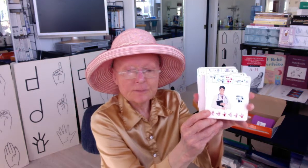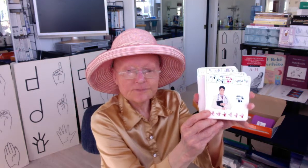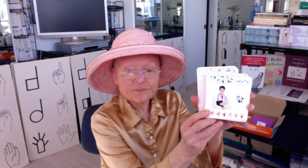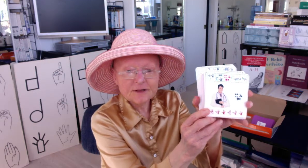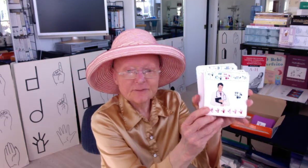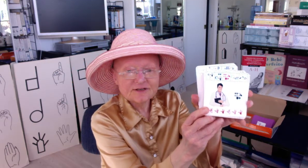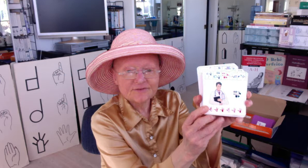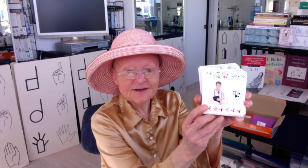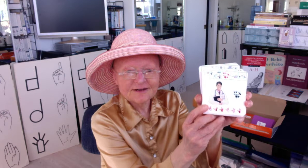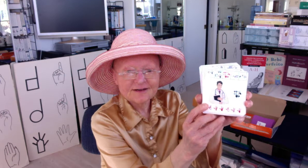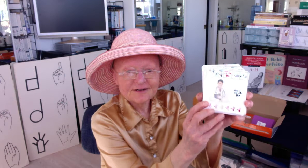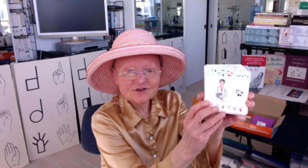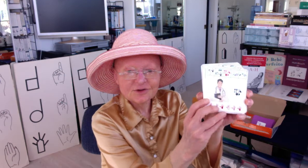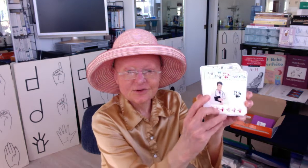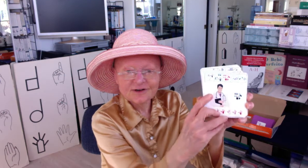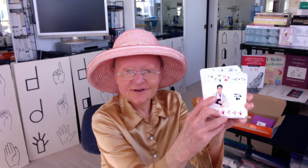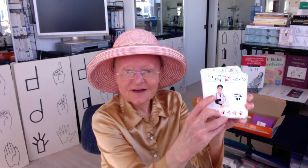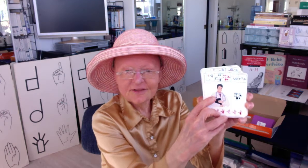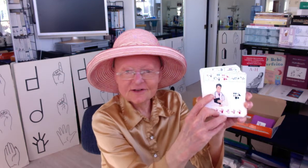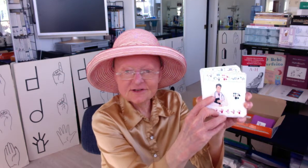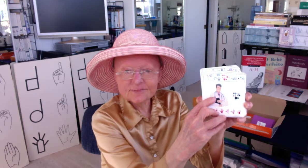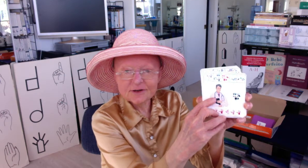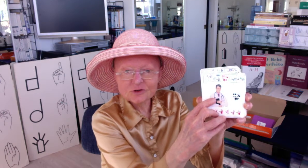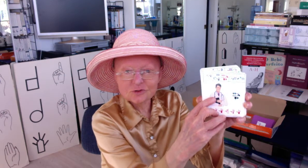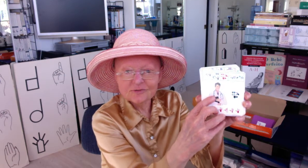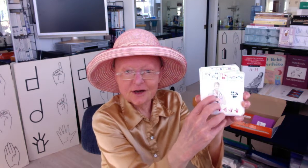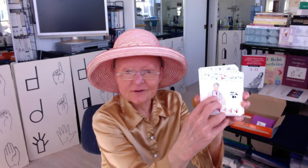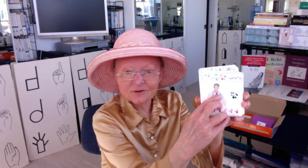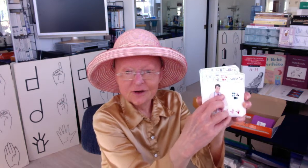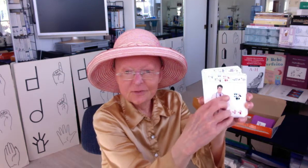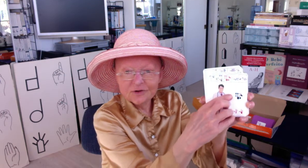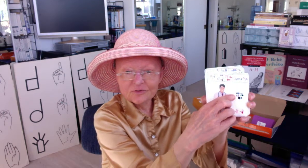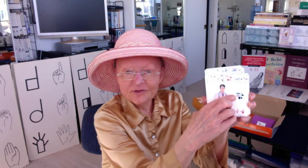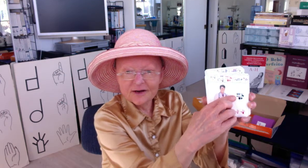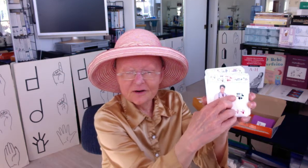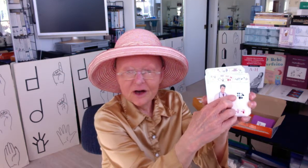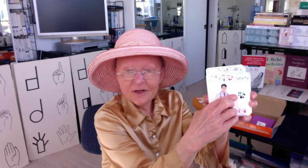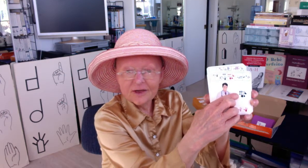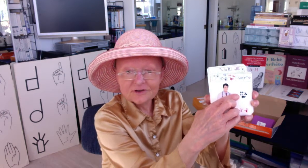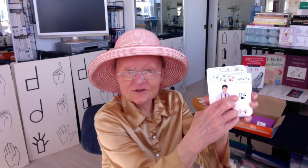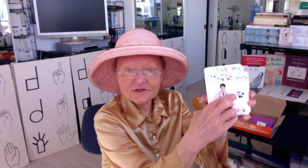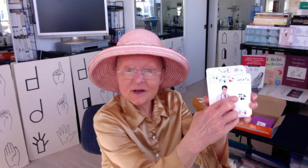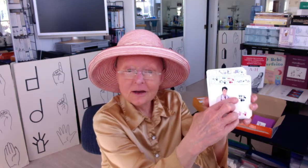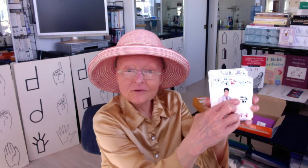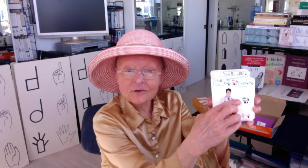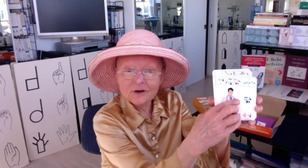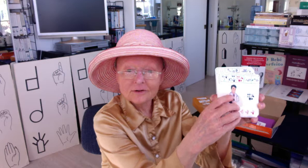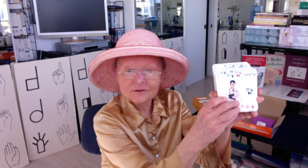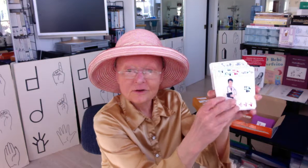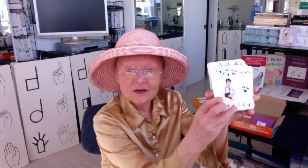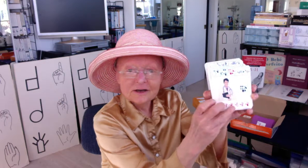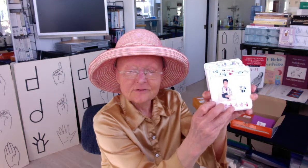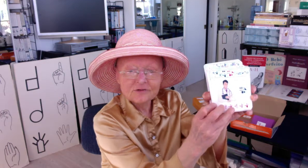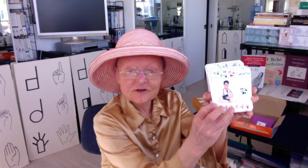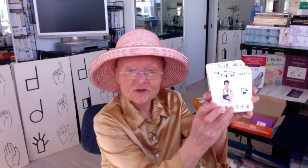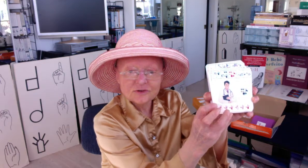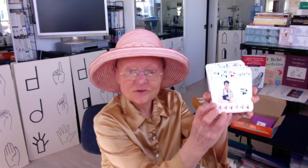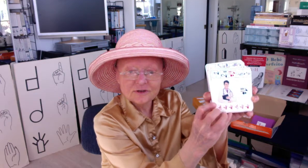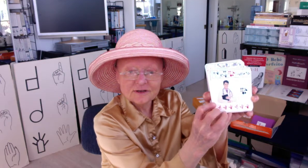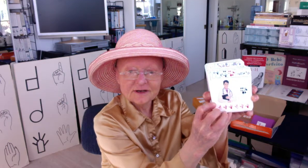Let me see if I can show you here. That's the picture of doctor but over there that's the sign for doctor in French Switzerland and